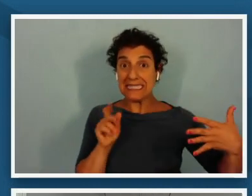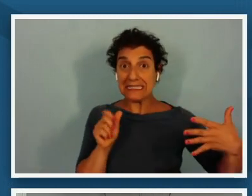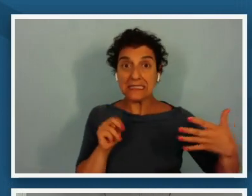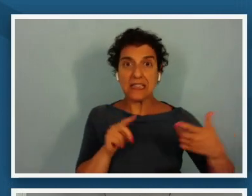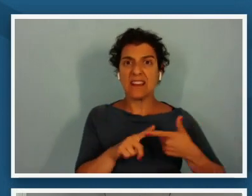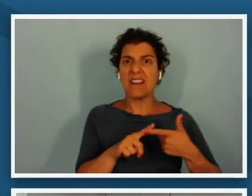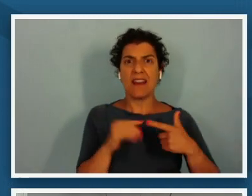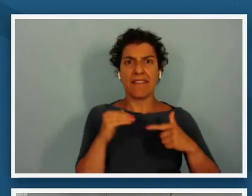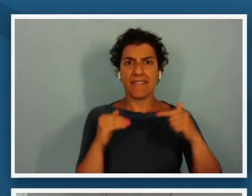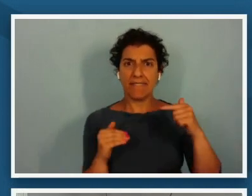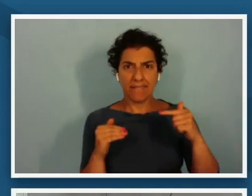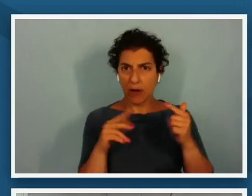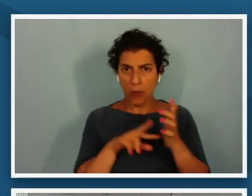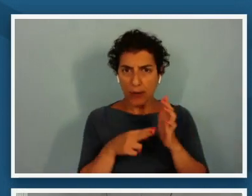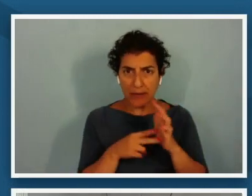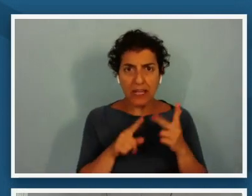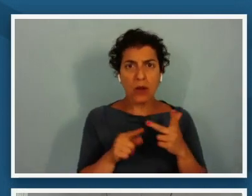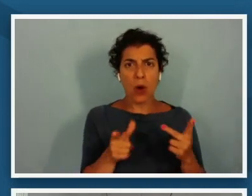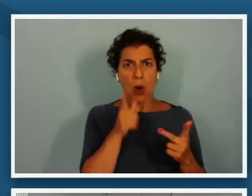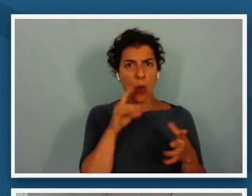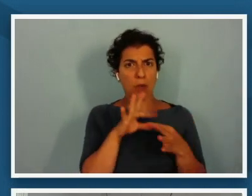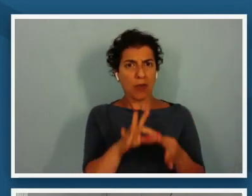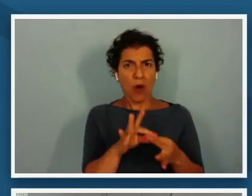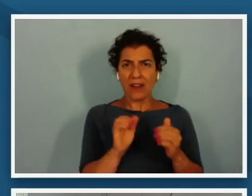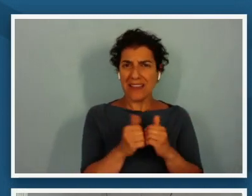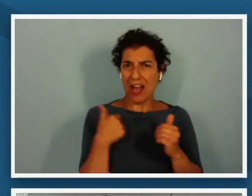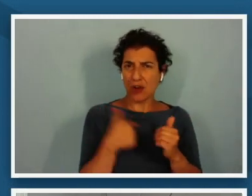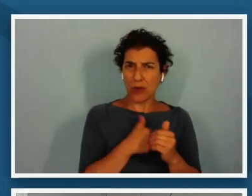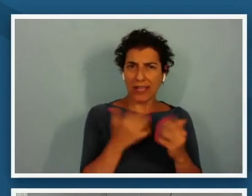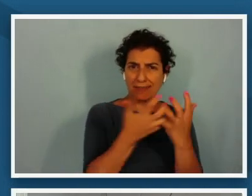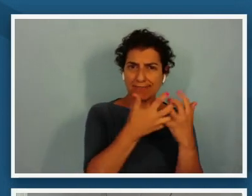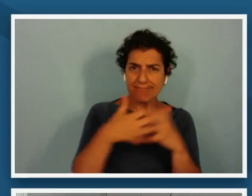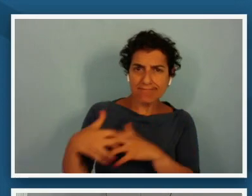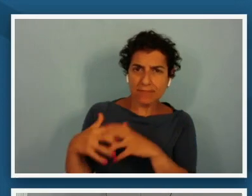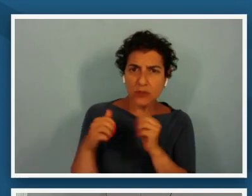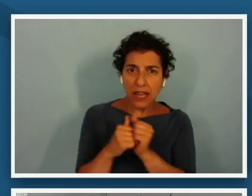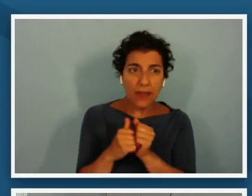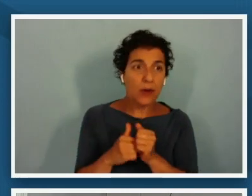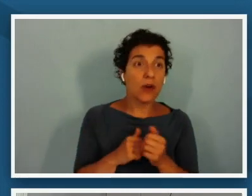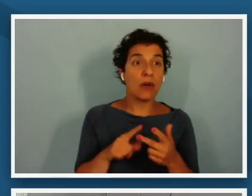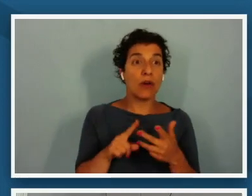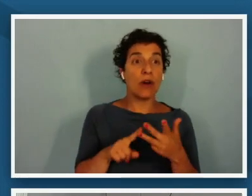belongs and how do we fit together